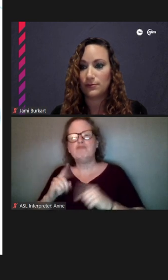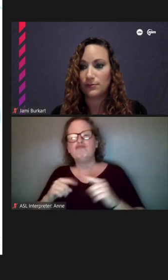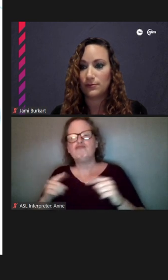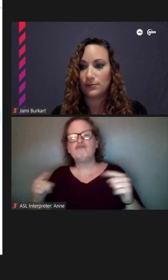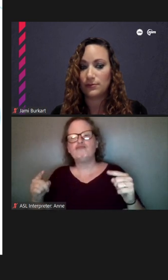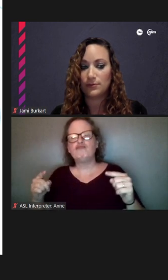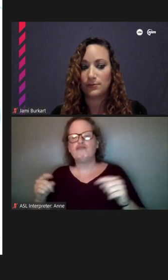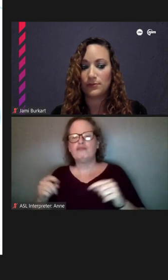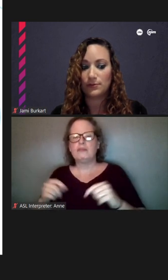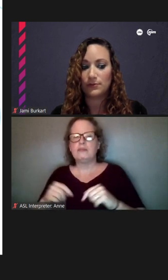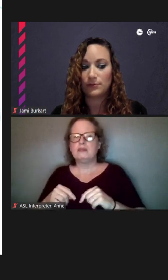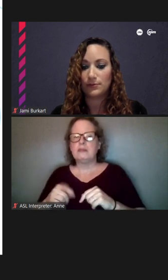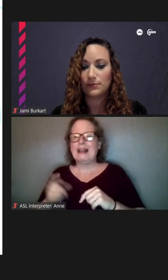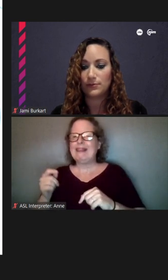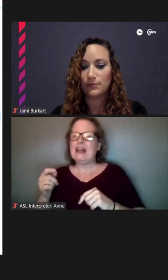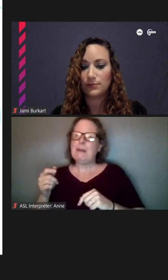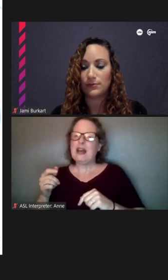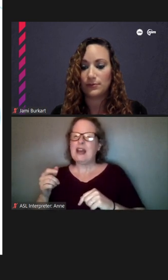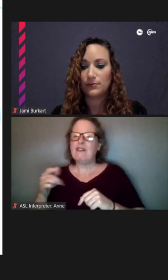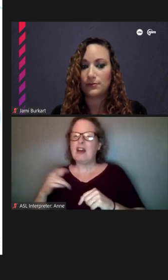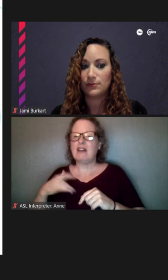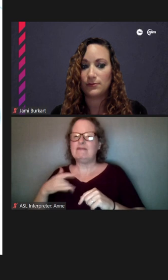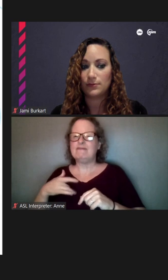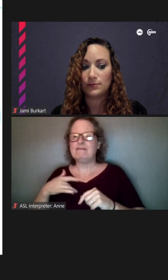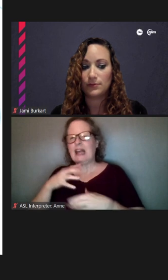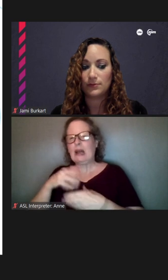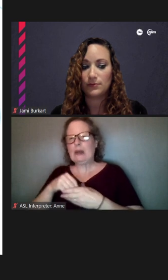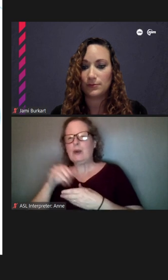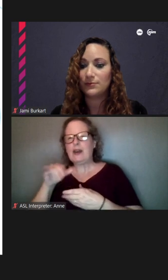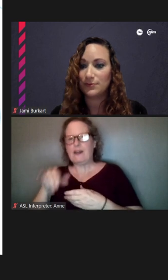a little bit of a hint to that in the design would be nice, but you're you're immediately